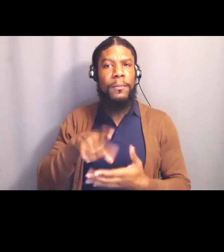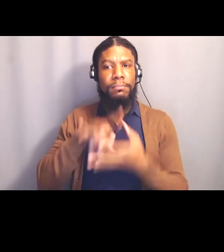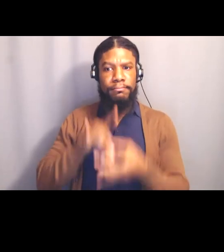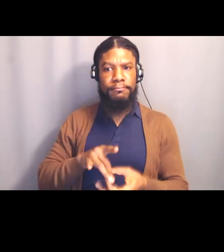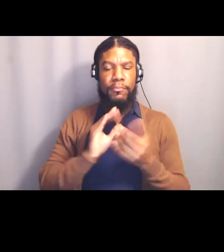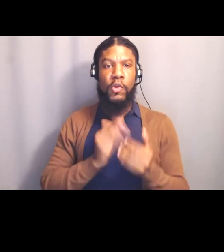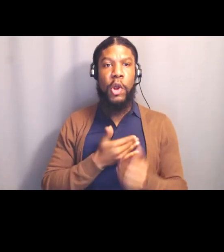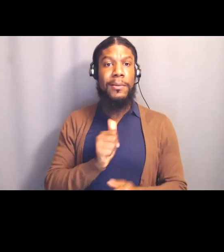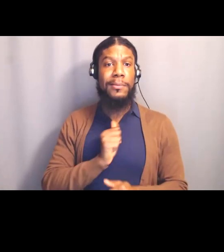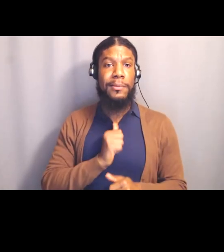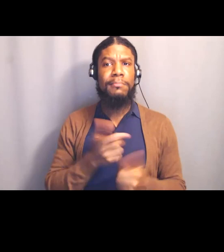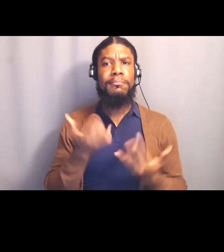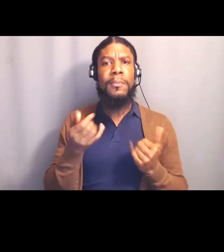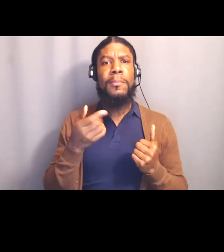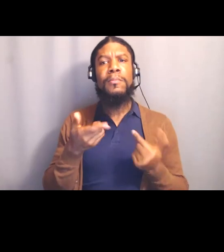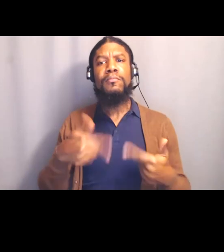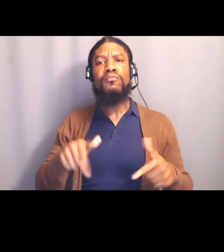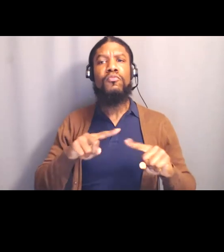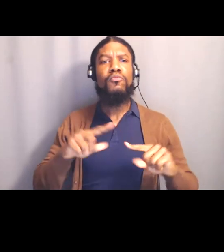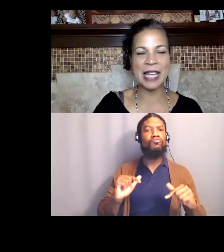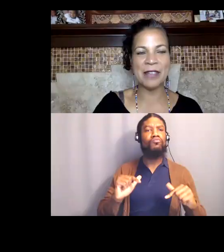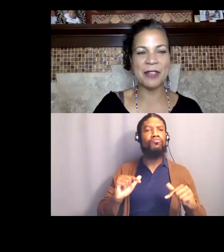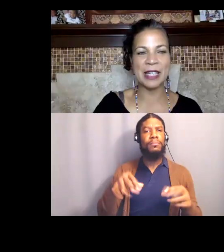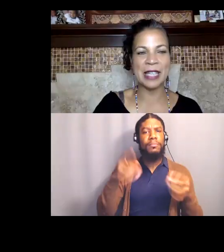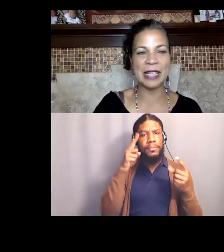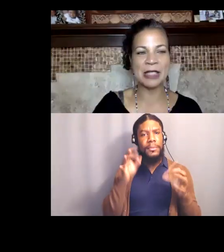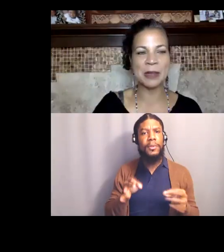our land labor and life acknowledgement,